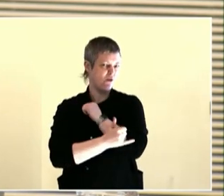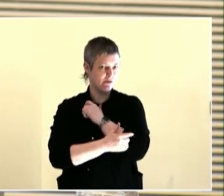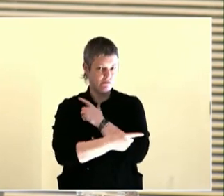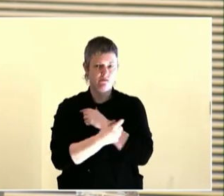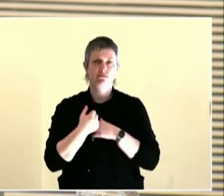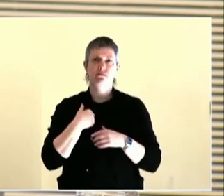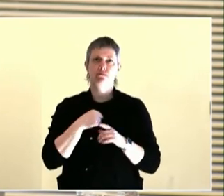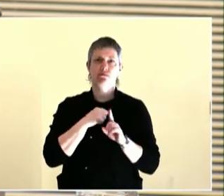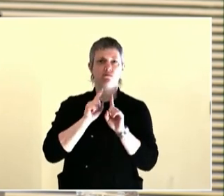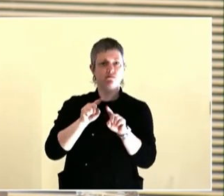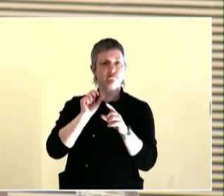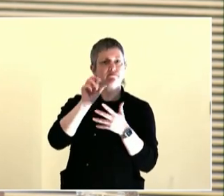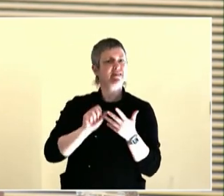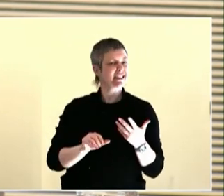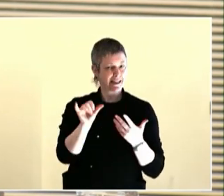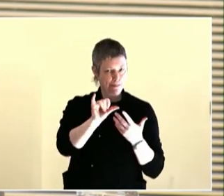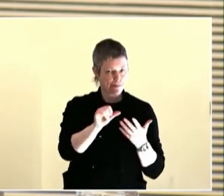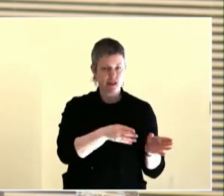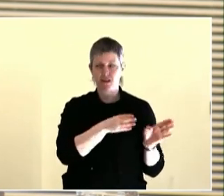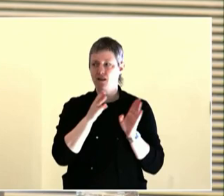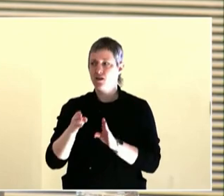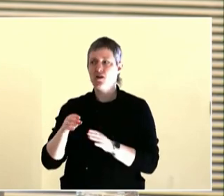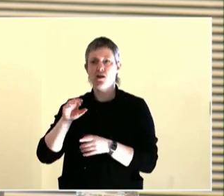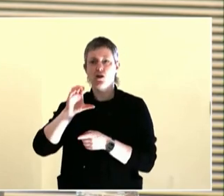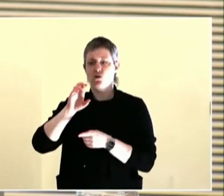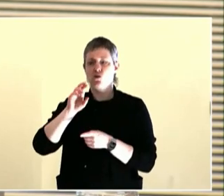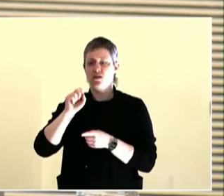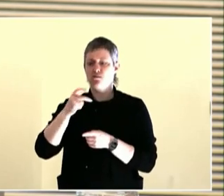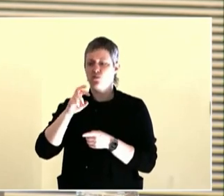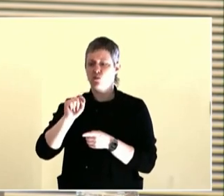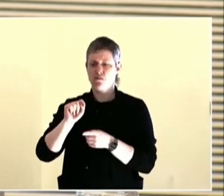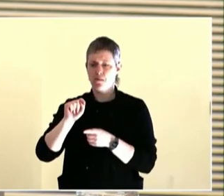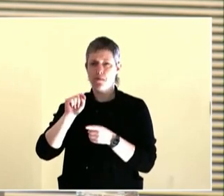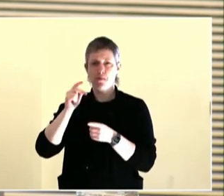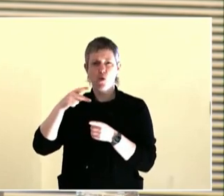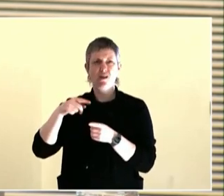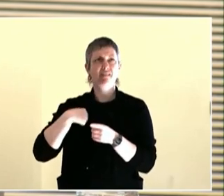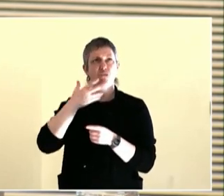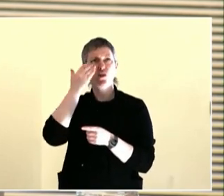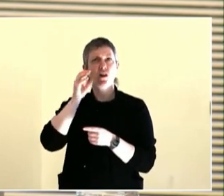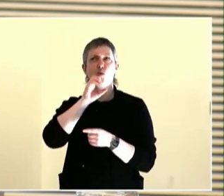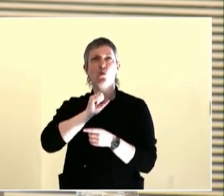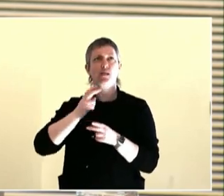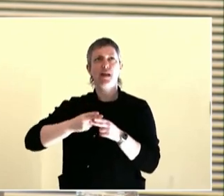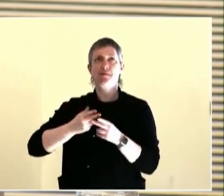that many people were silenced because they didn't know the issues. They didn't know how to engage city government.